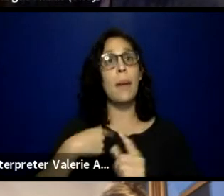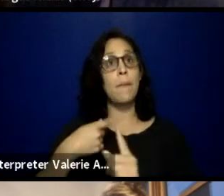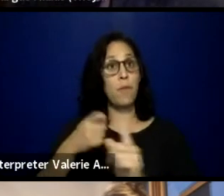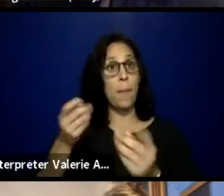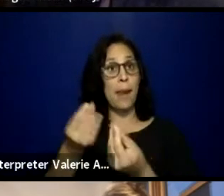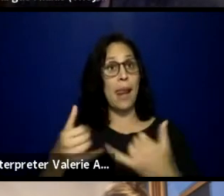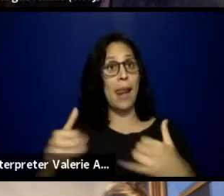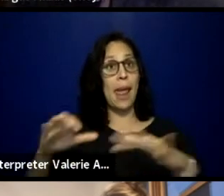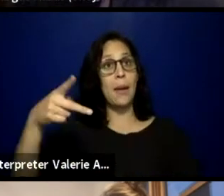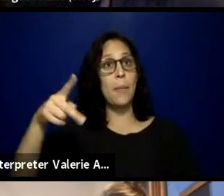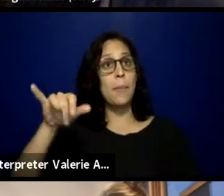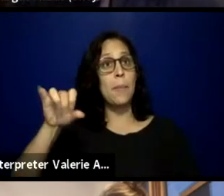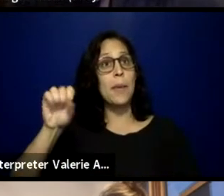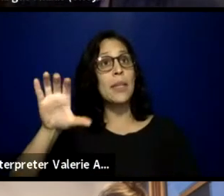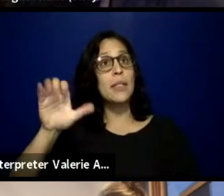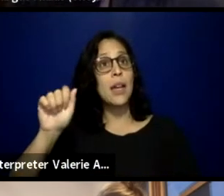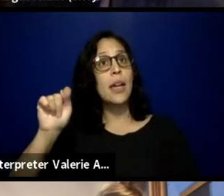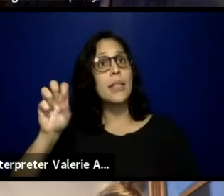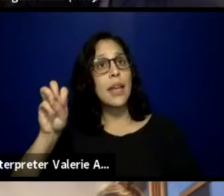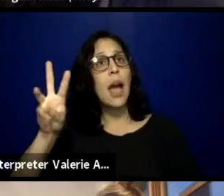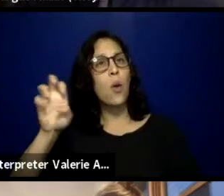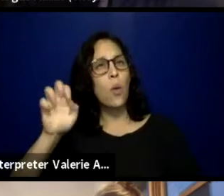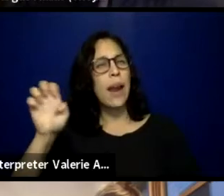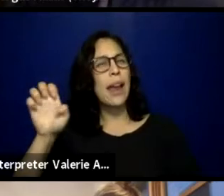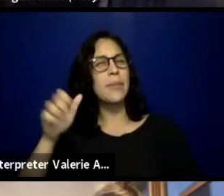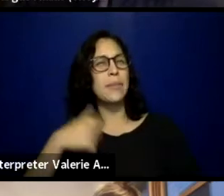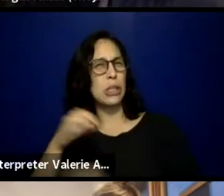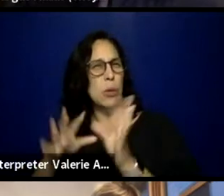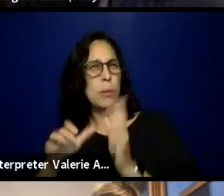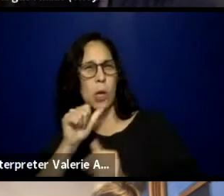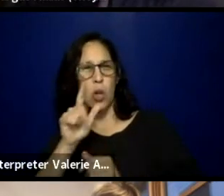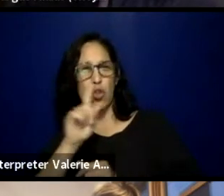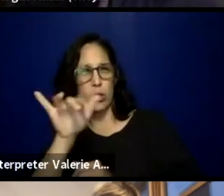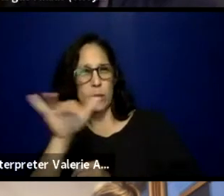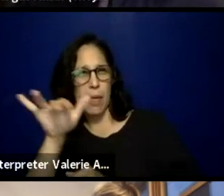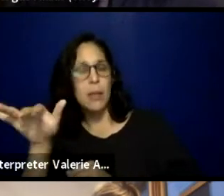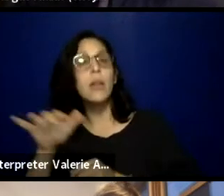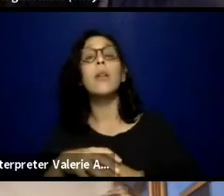also now known as Silver Spring, Maryland.